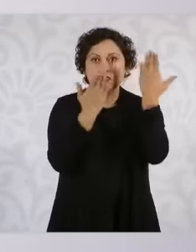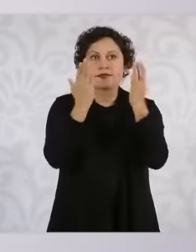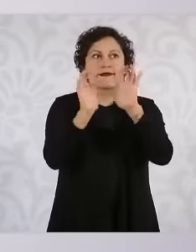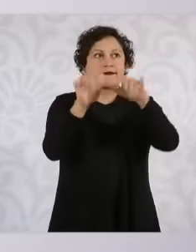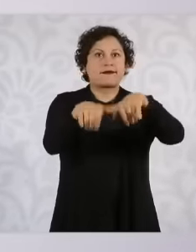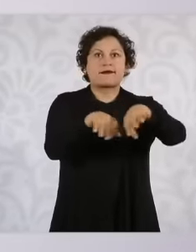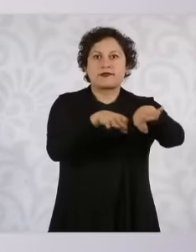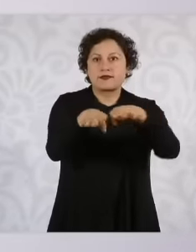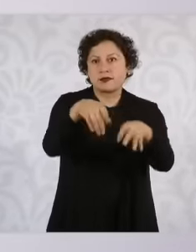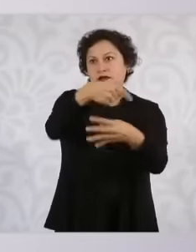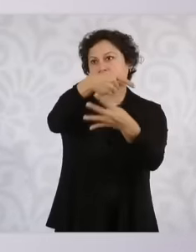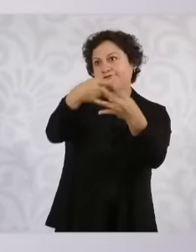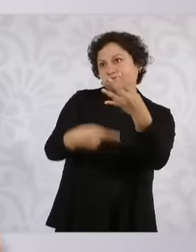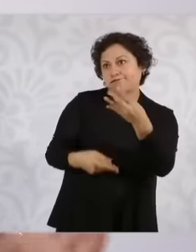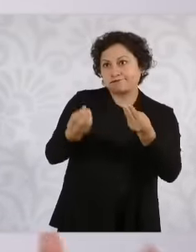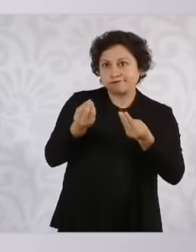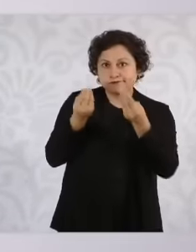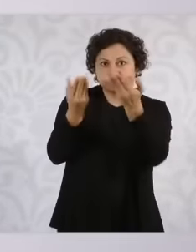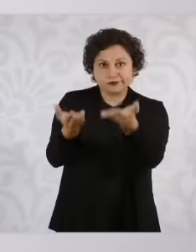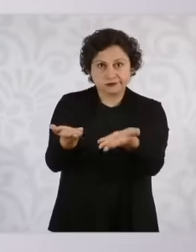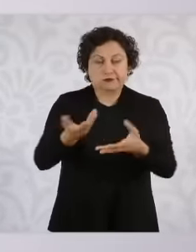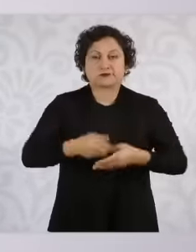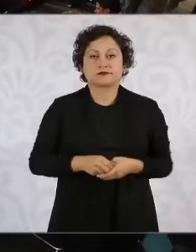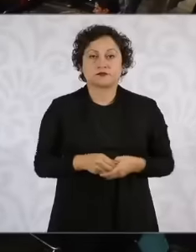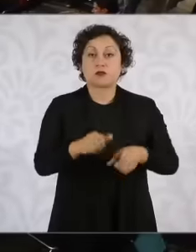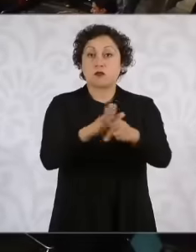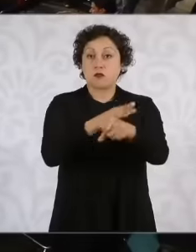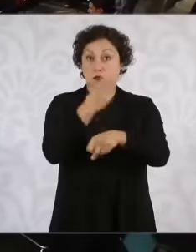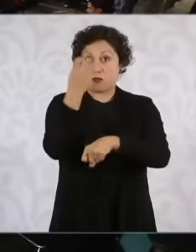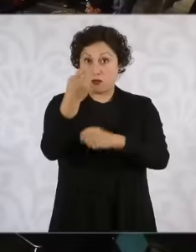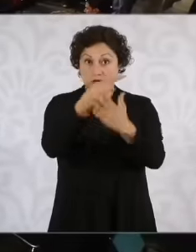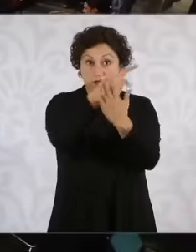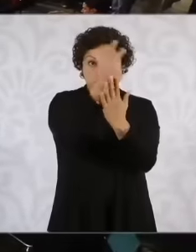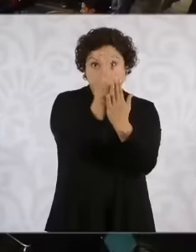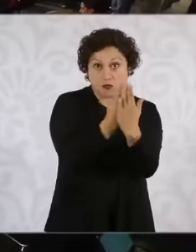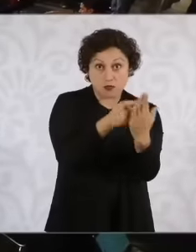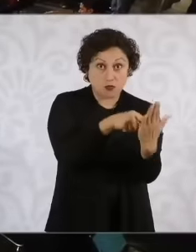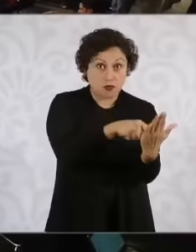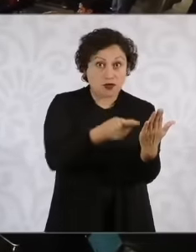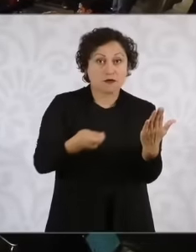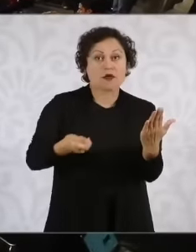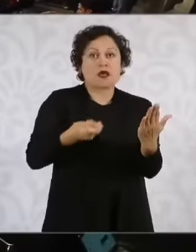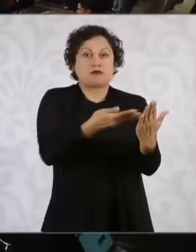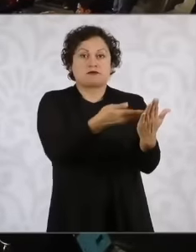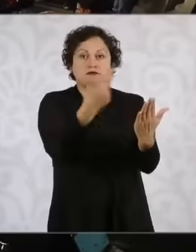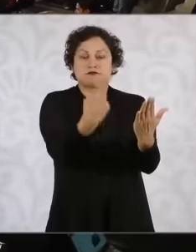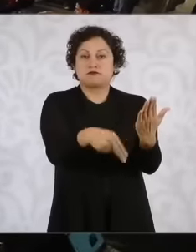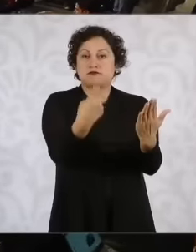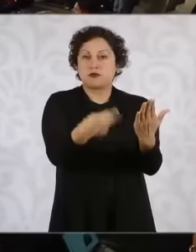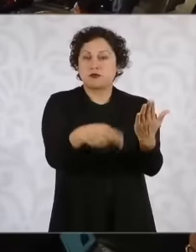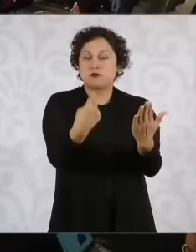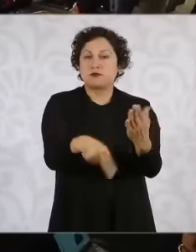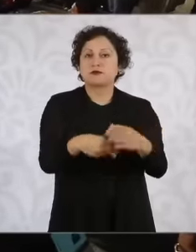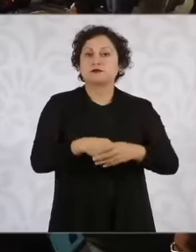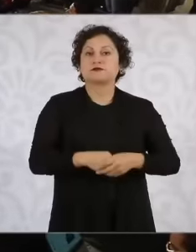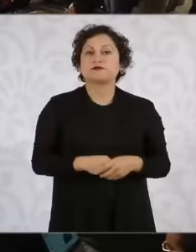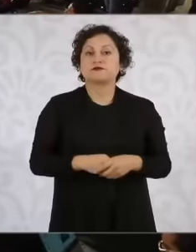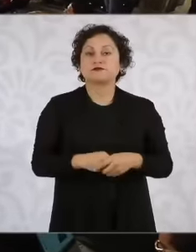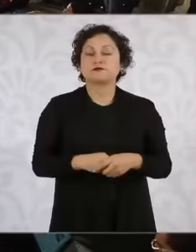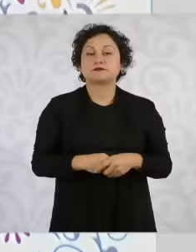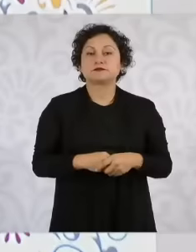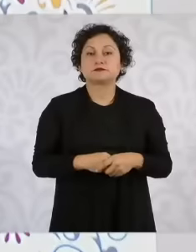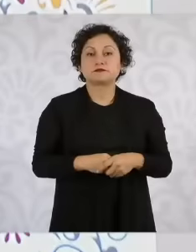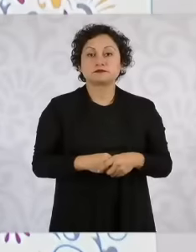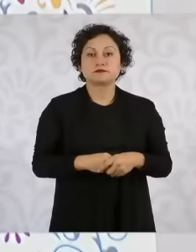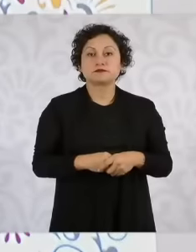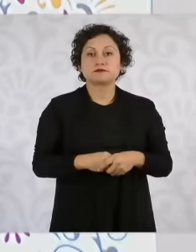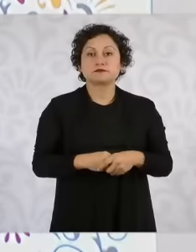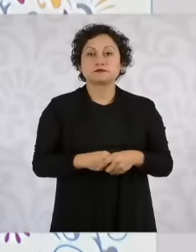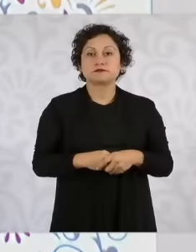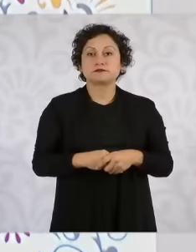etcetera that is what this program is for that we are calling eh eh attention to the causes in